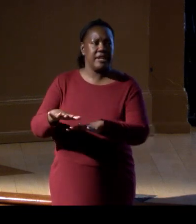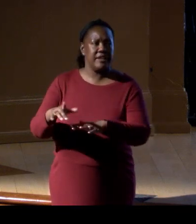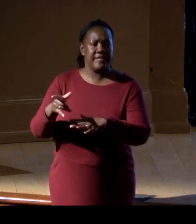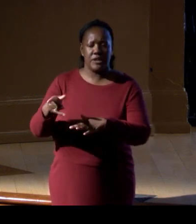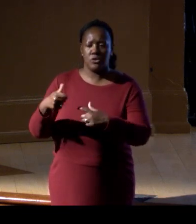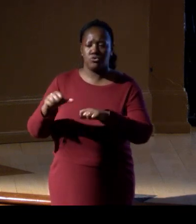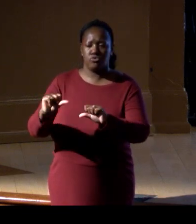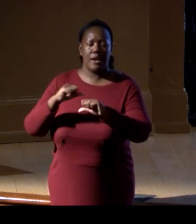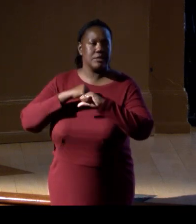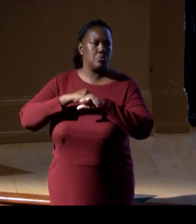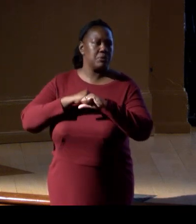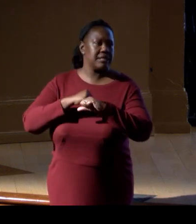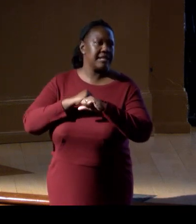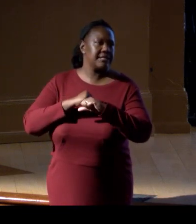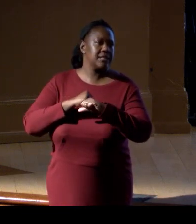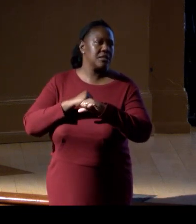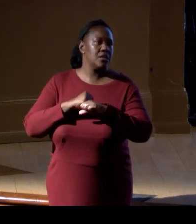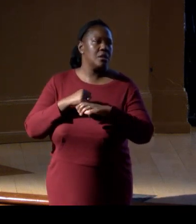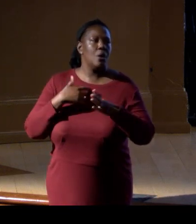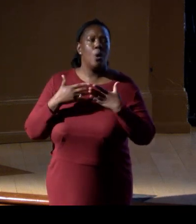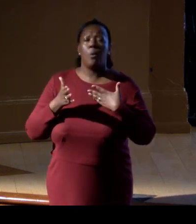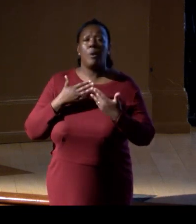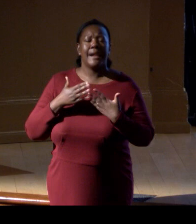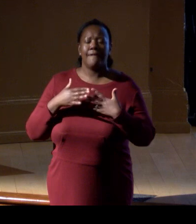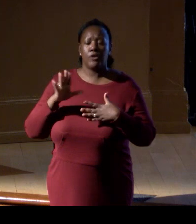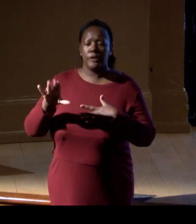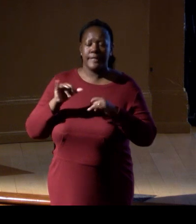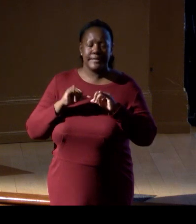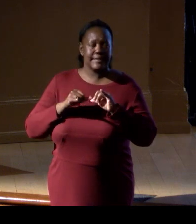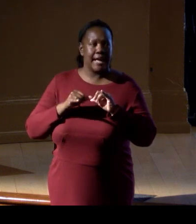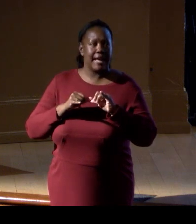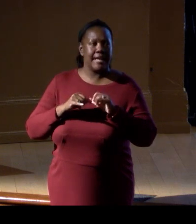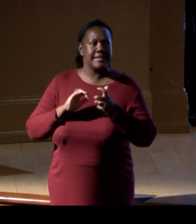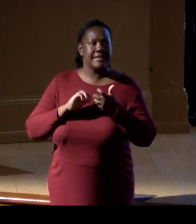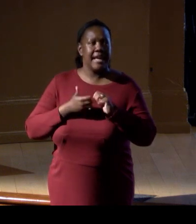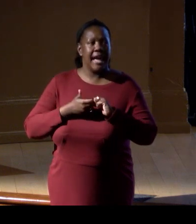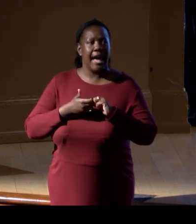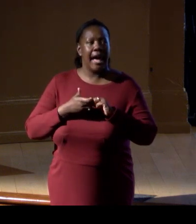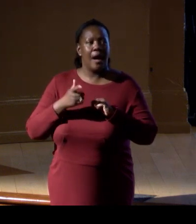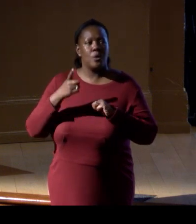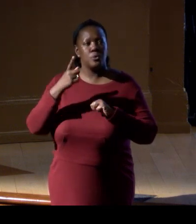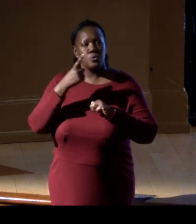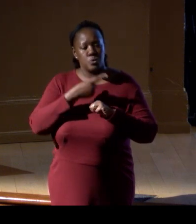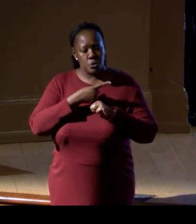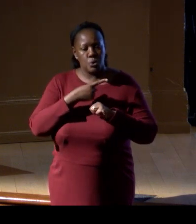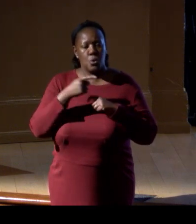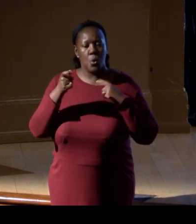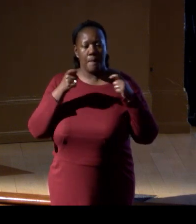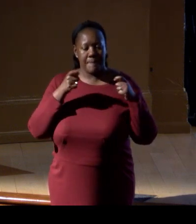and whatever the size, how do you manage protection